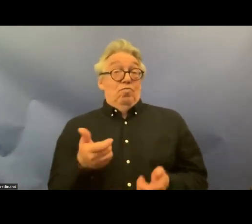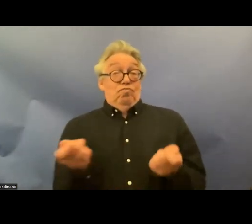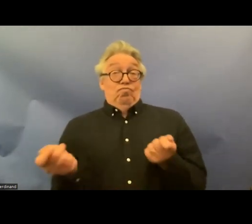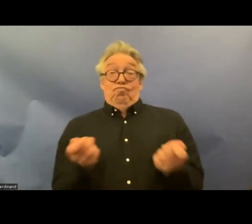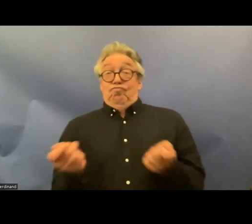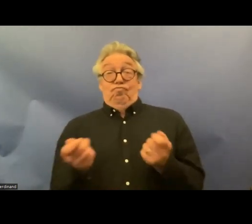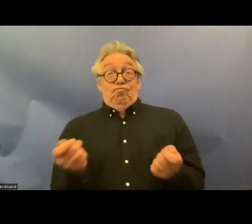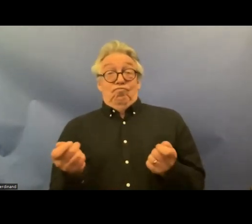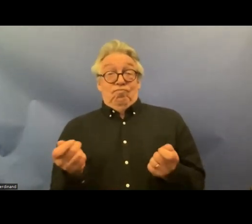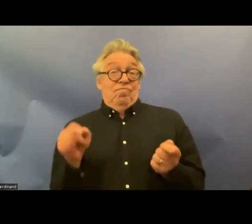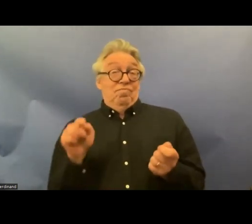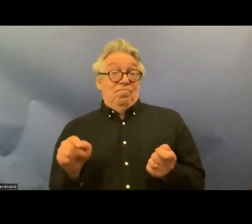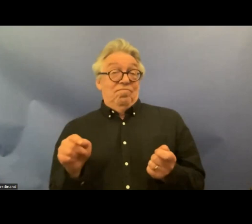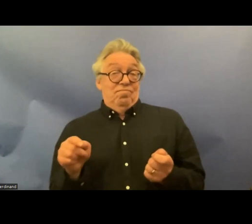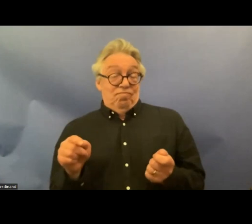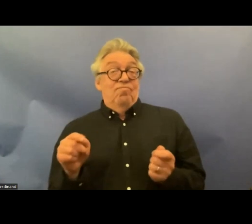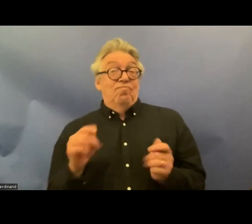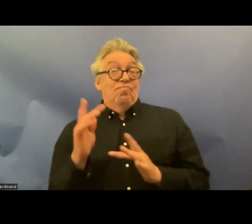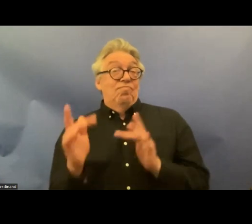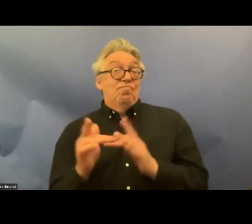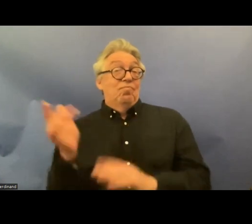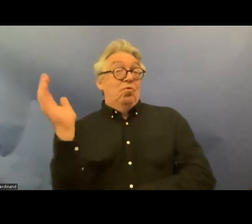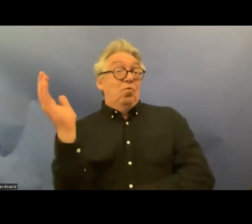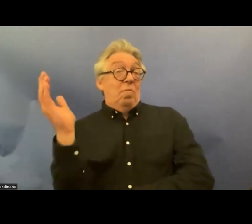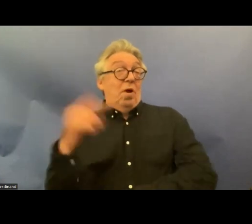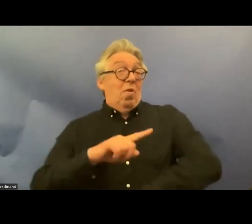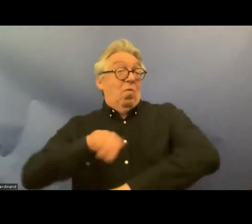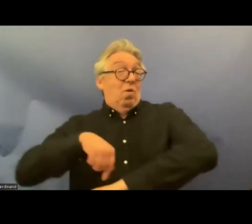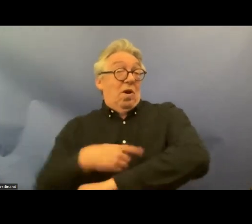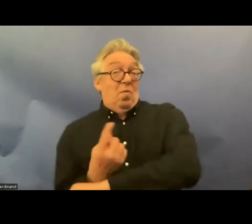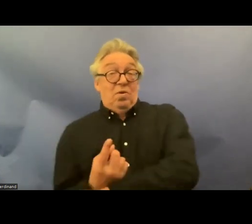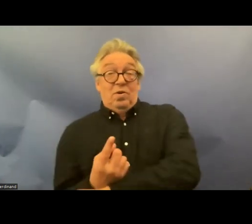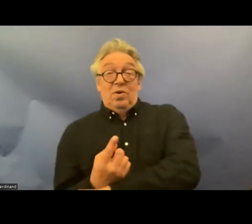one-hour webinar today so you're all very welcome my name